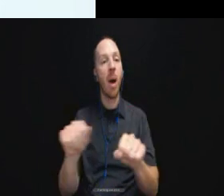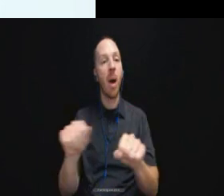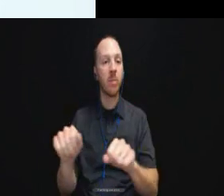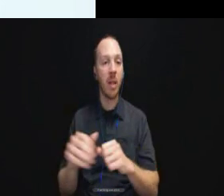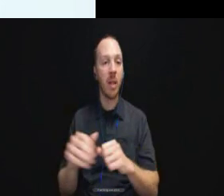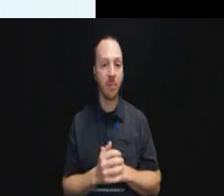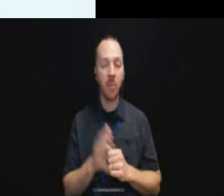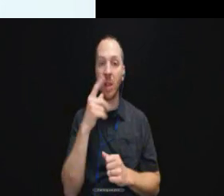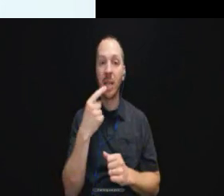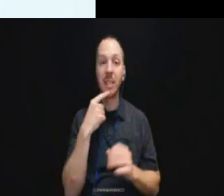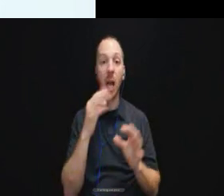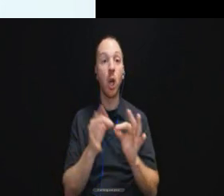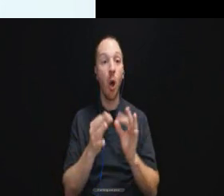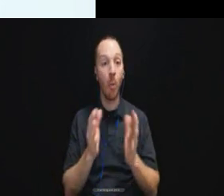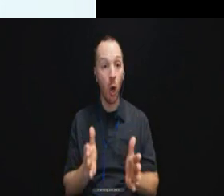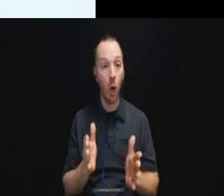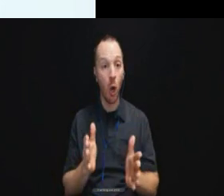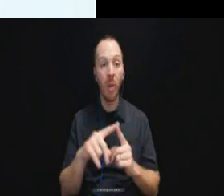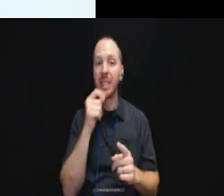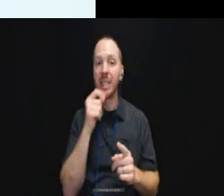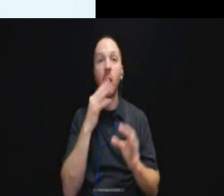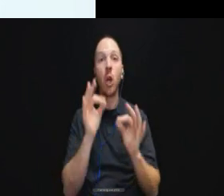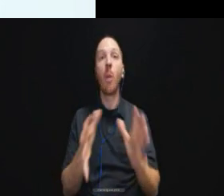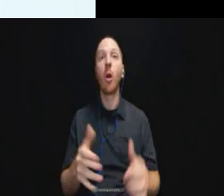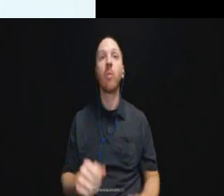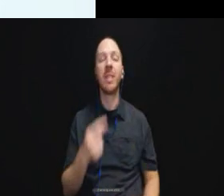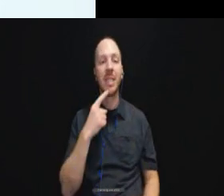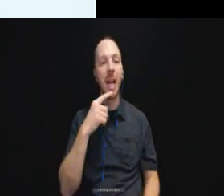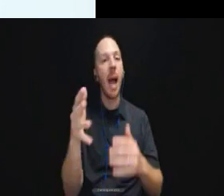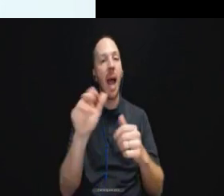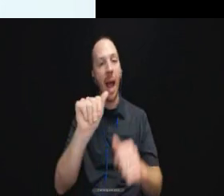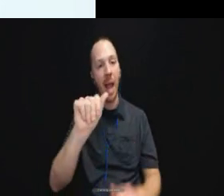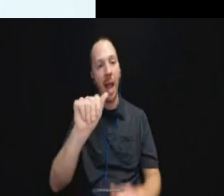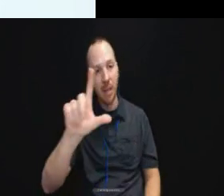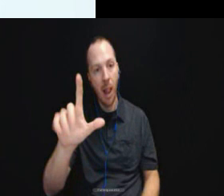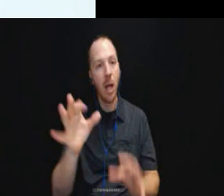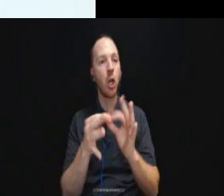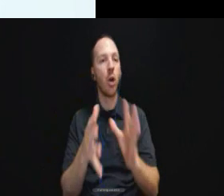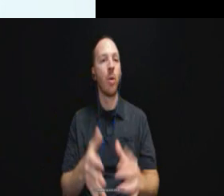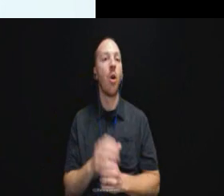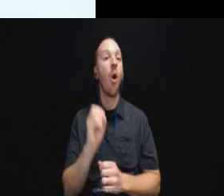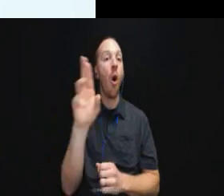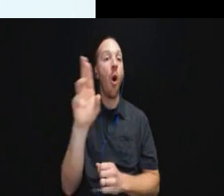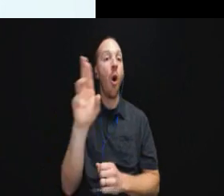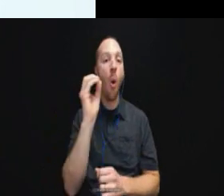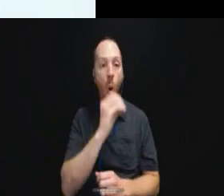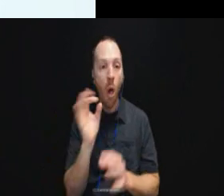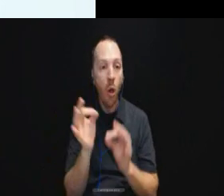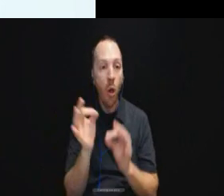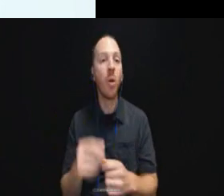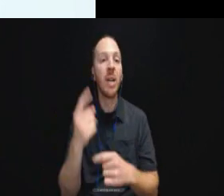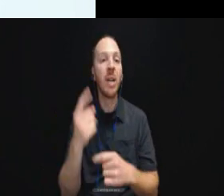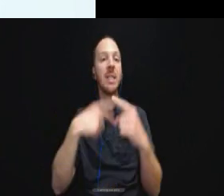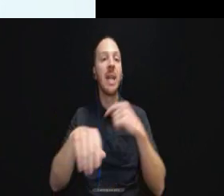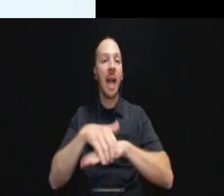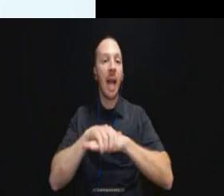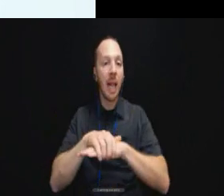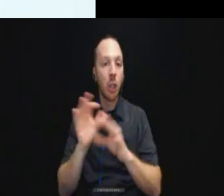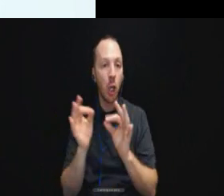It will say interpreter, but instead of saying interpreter it will say American Sign Language interpreter, oral interpreter and signed English interpreter.